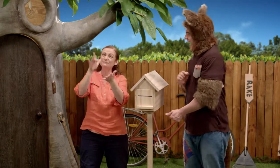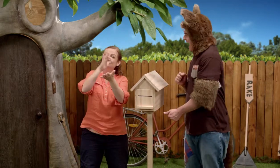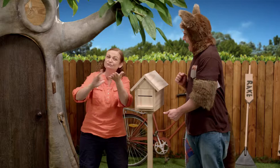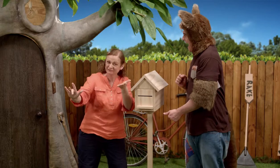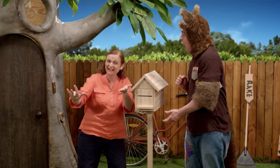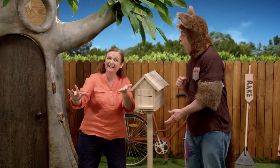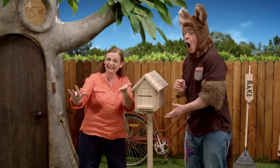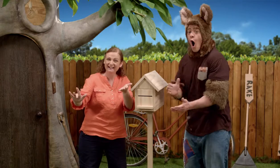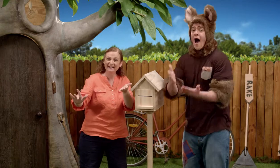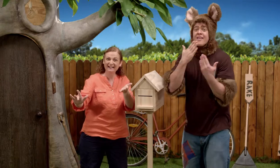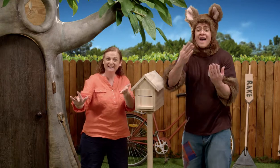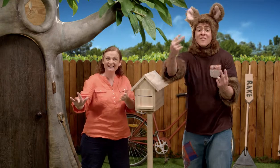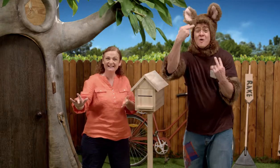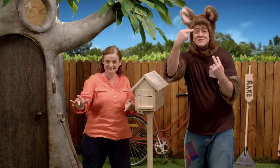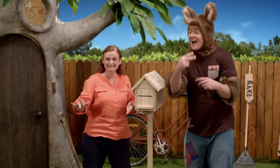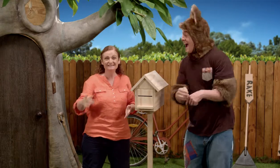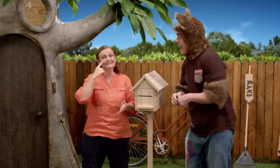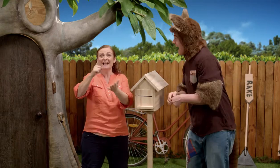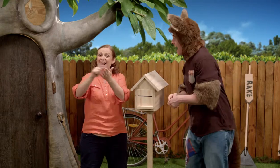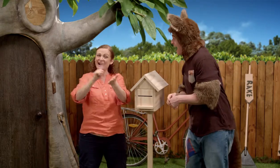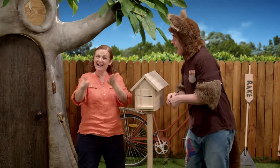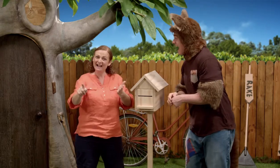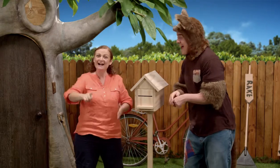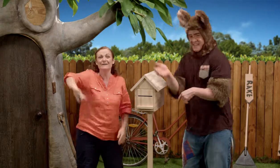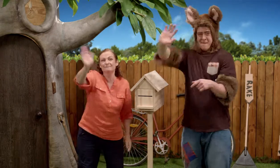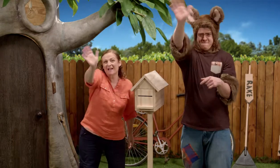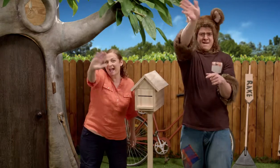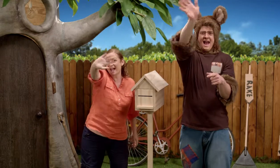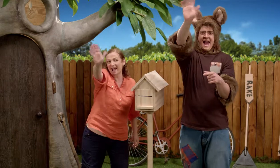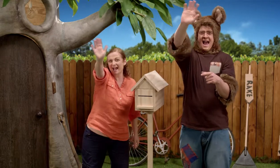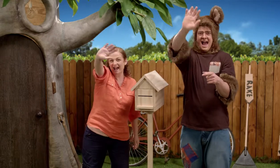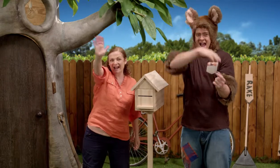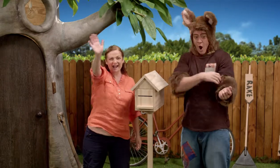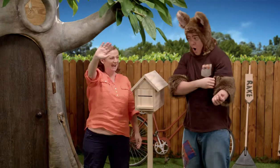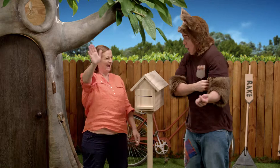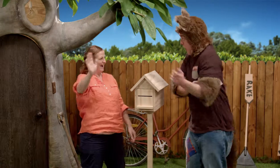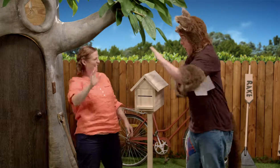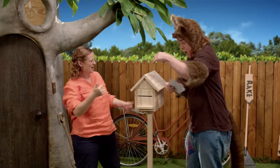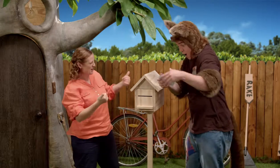Well, our time is up. Thanks for watching! See you next time. Bye!